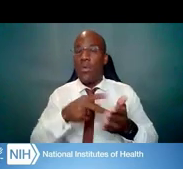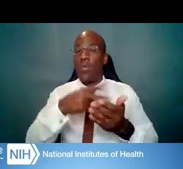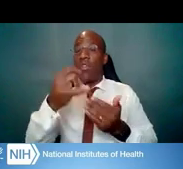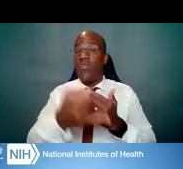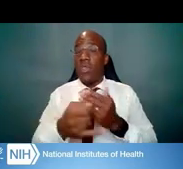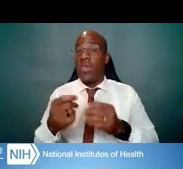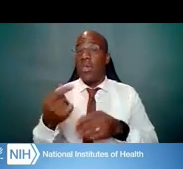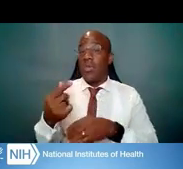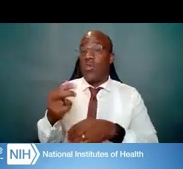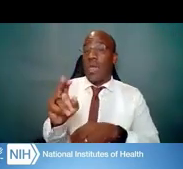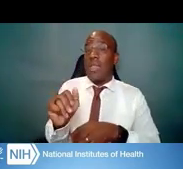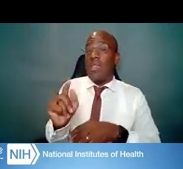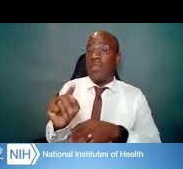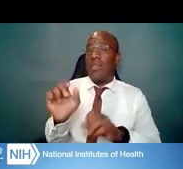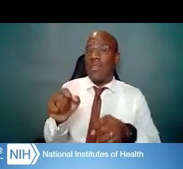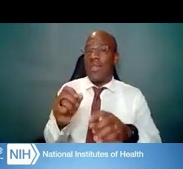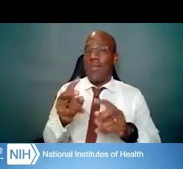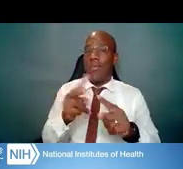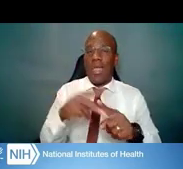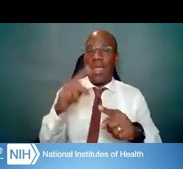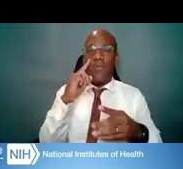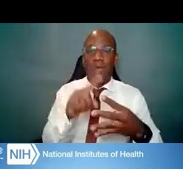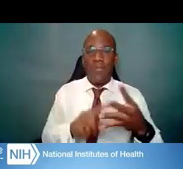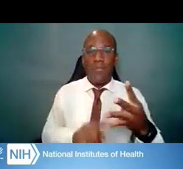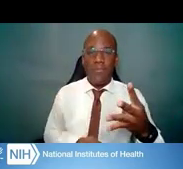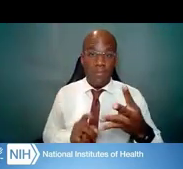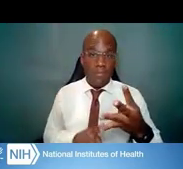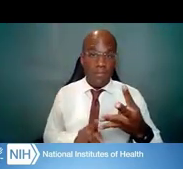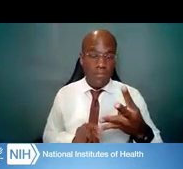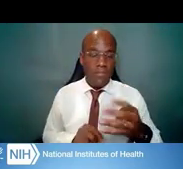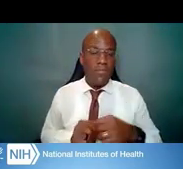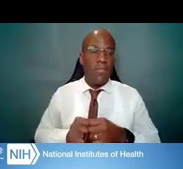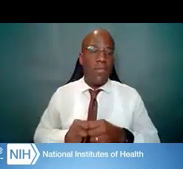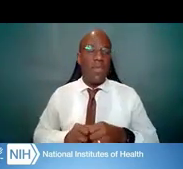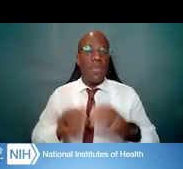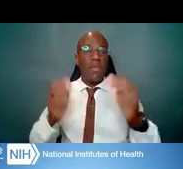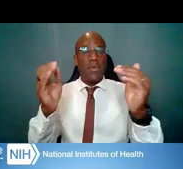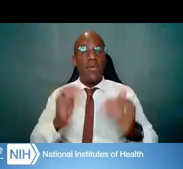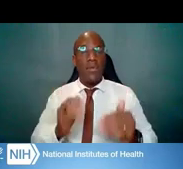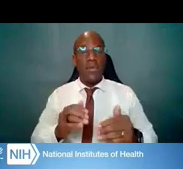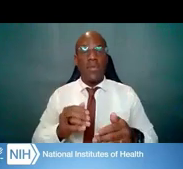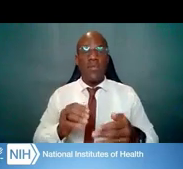Characteristics of mentored K-awards -- they are three to five years in duration.